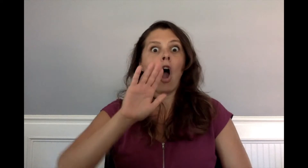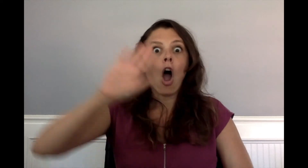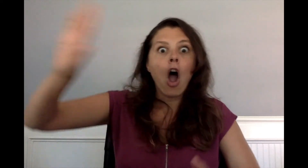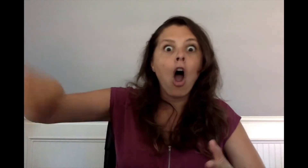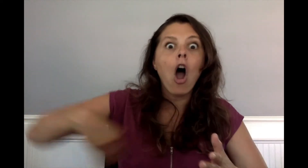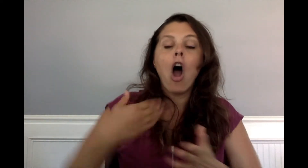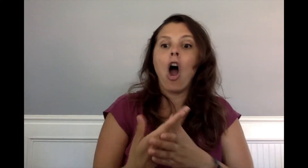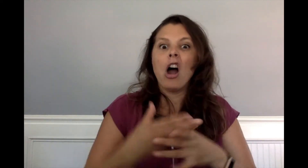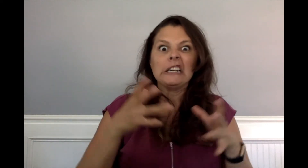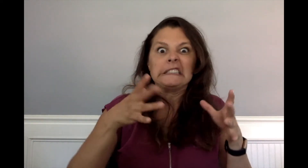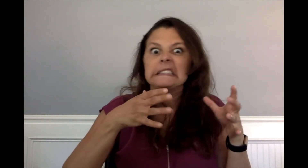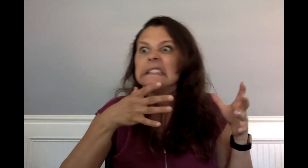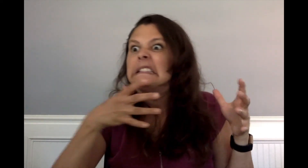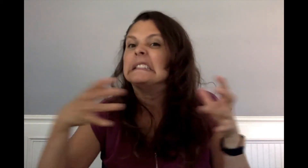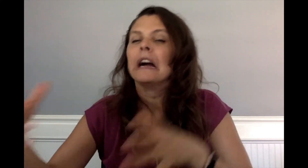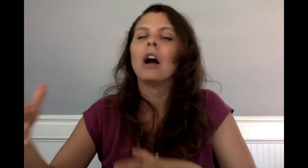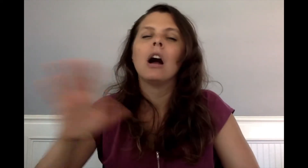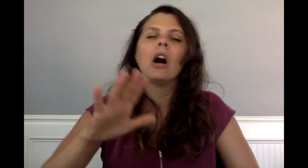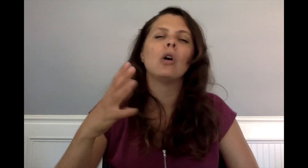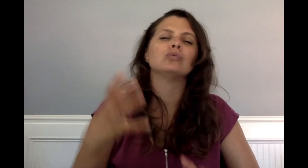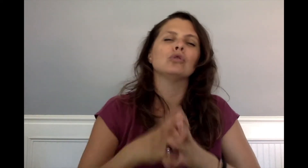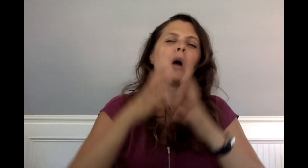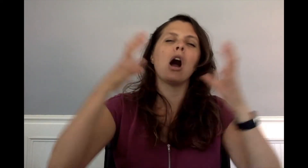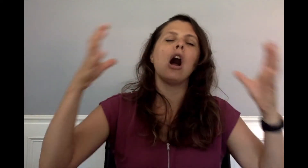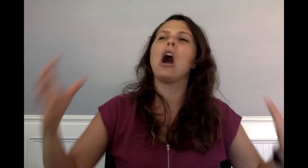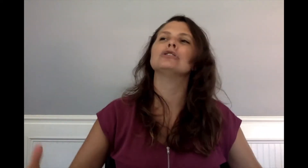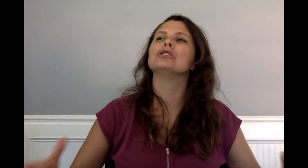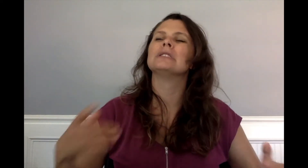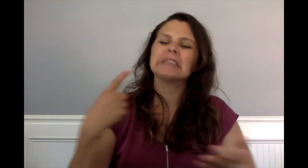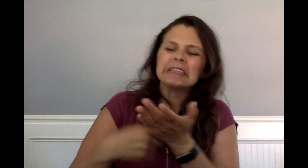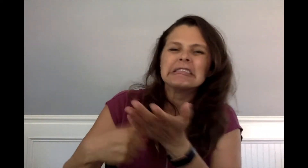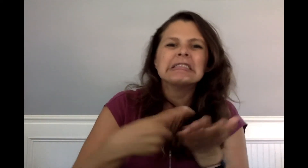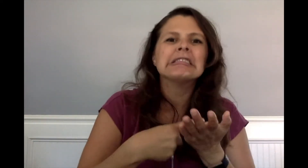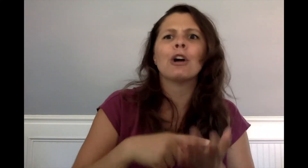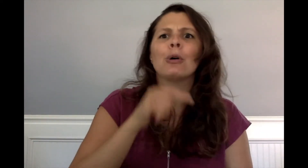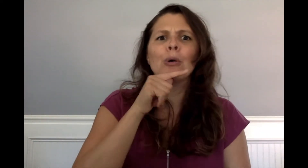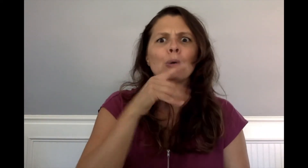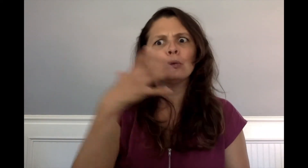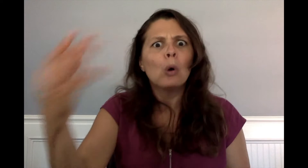It would have been madness for them all to go.